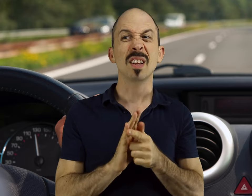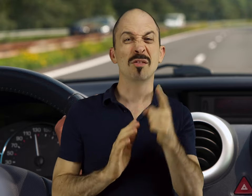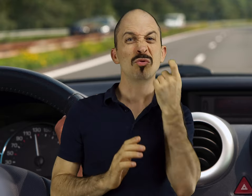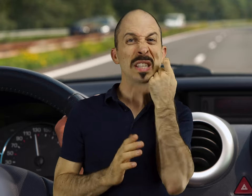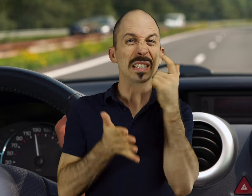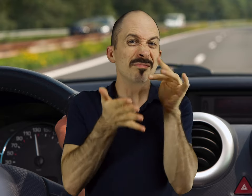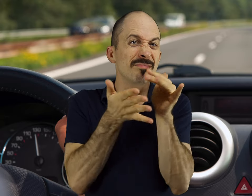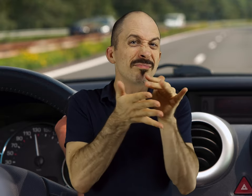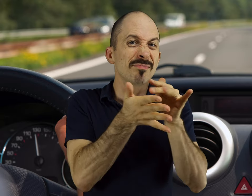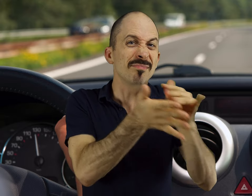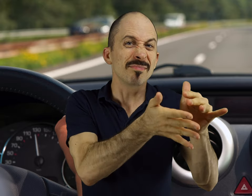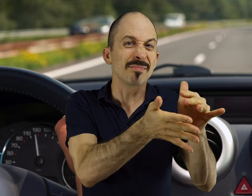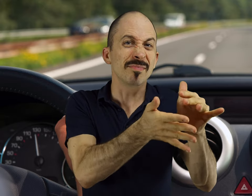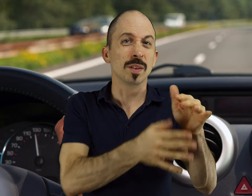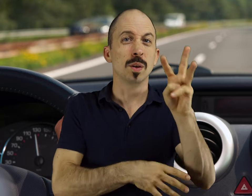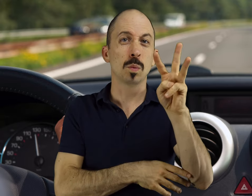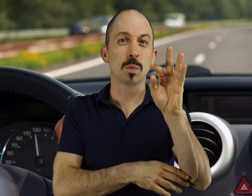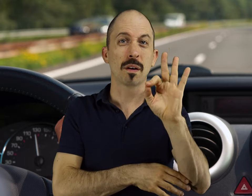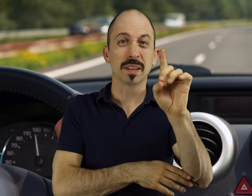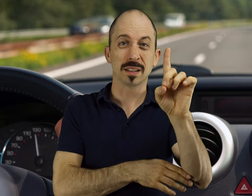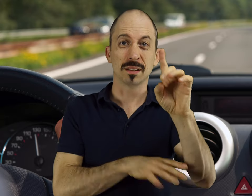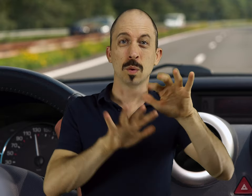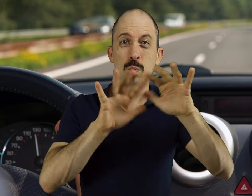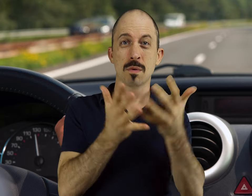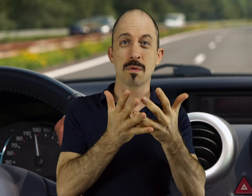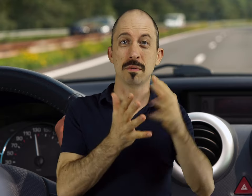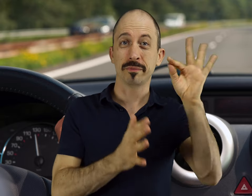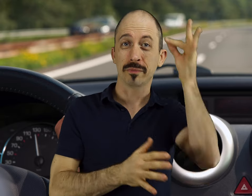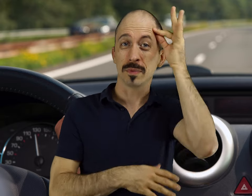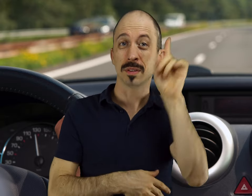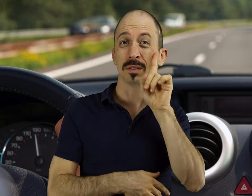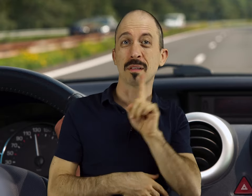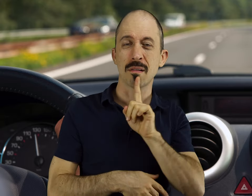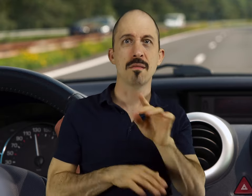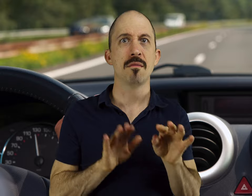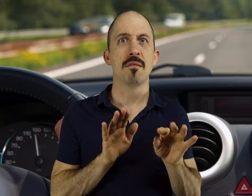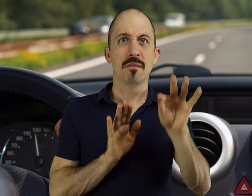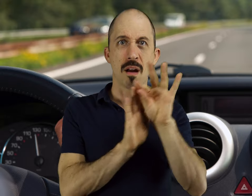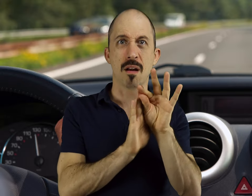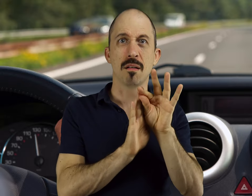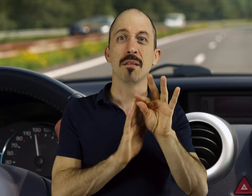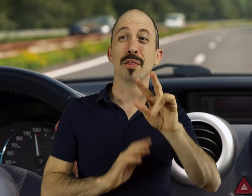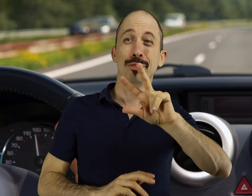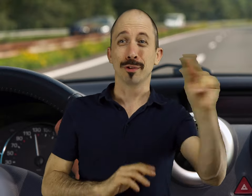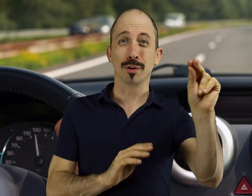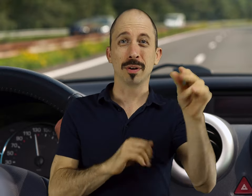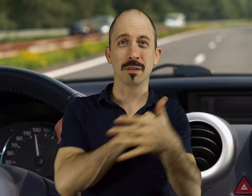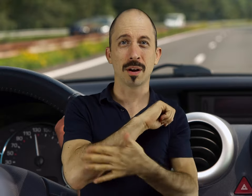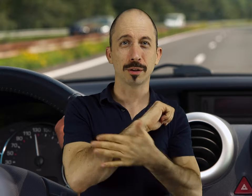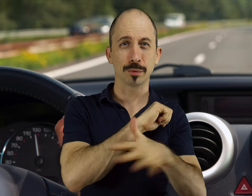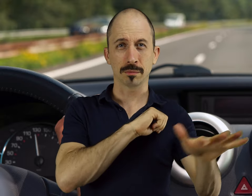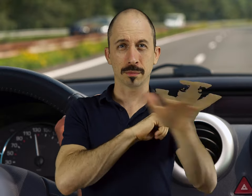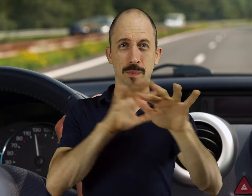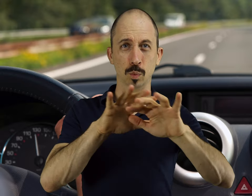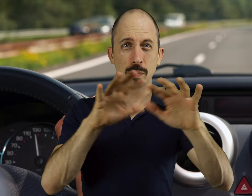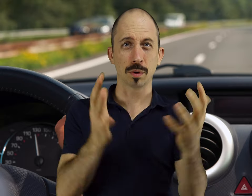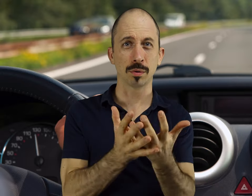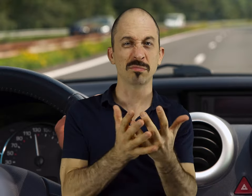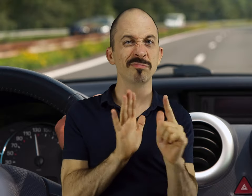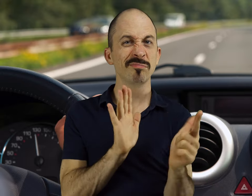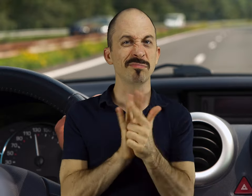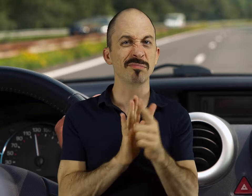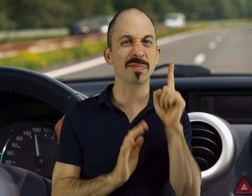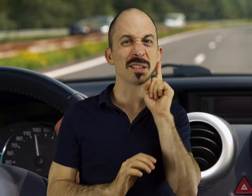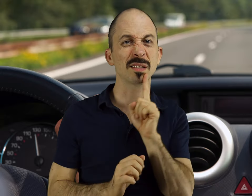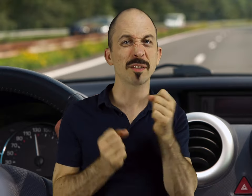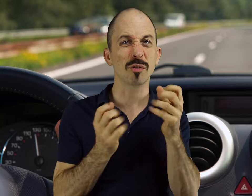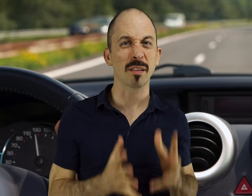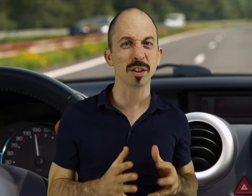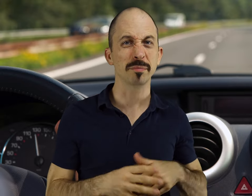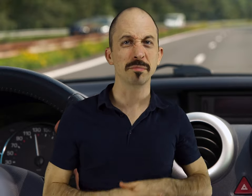A recent study by the WFD (World Federation for the Deaf) found that 30 countries worldwide ban Deaf drivers.